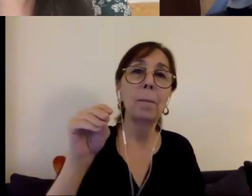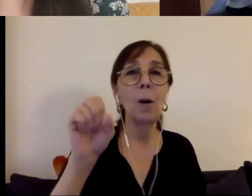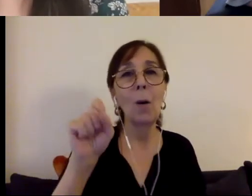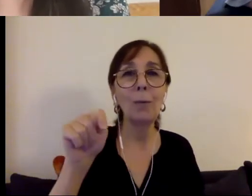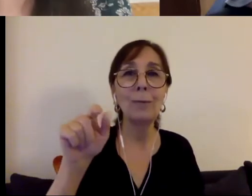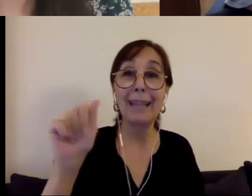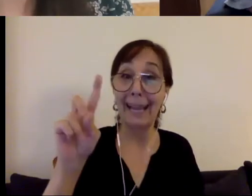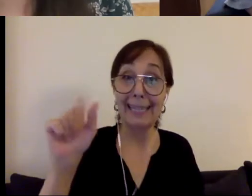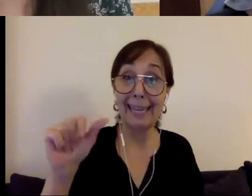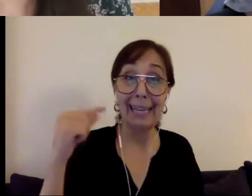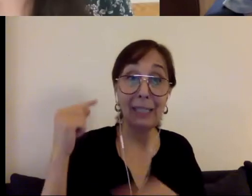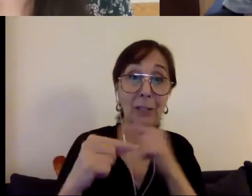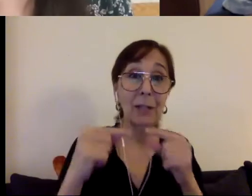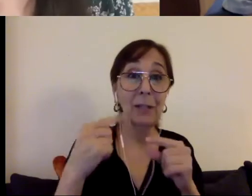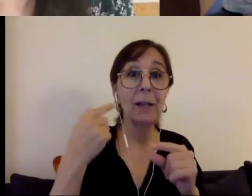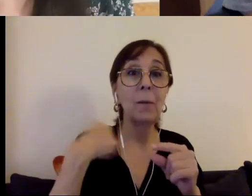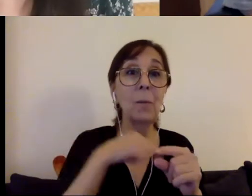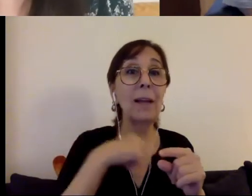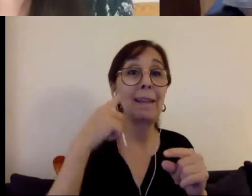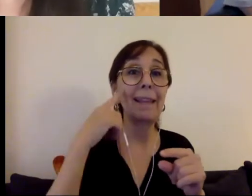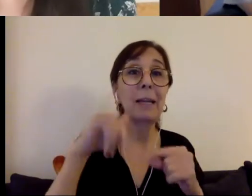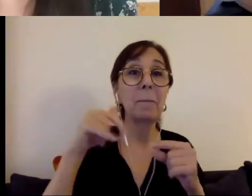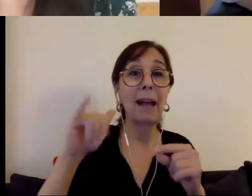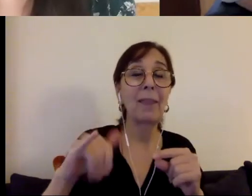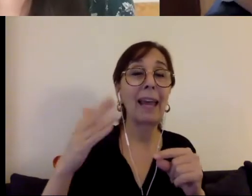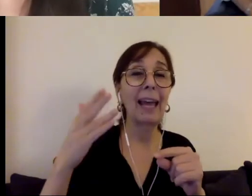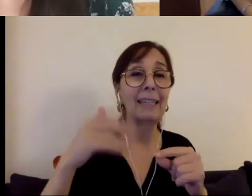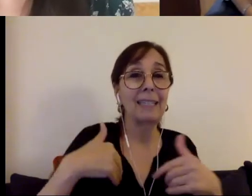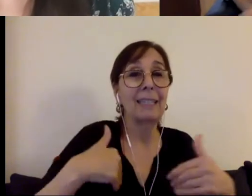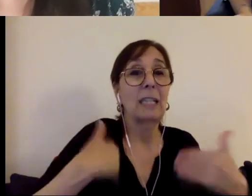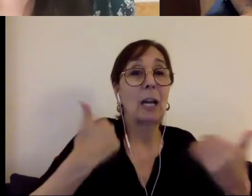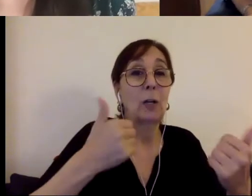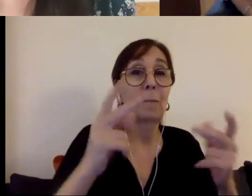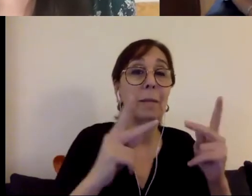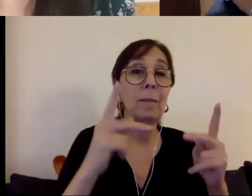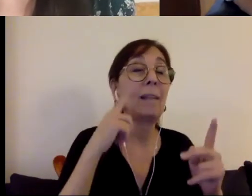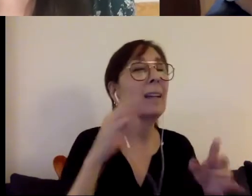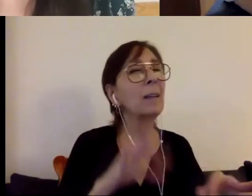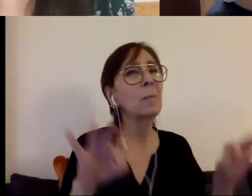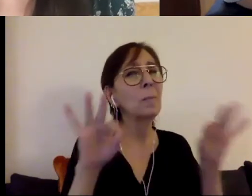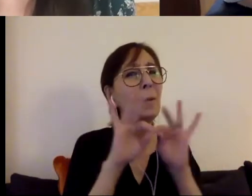think about it as younger people. I think it's important for us to recognize that